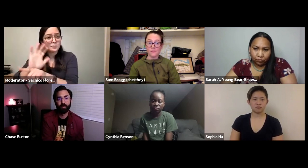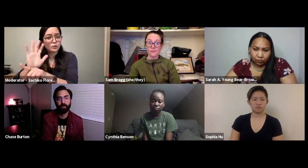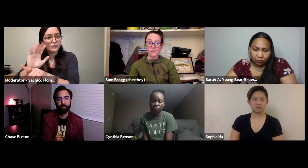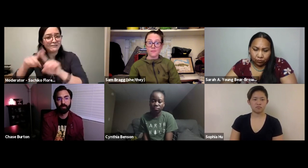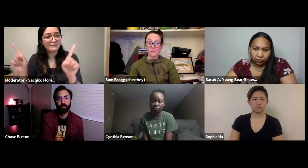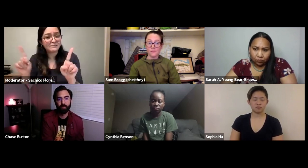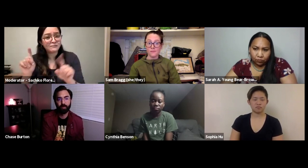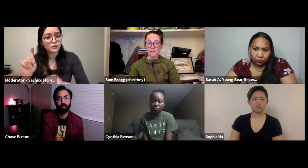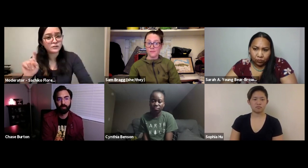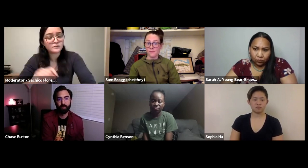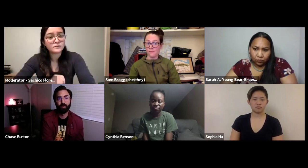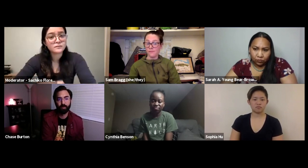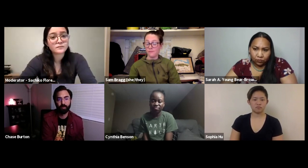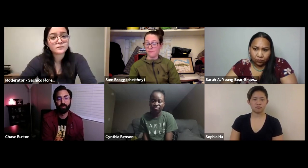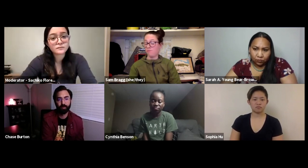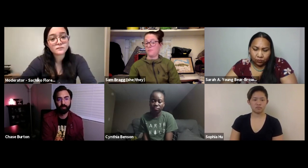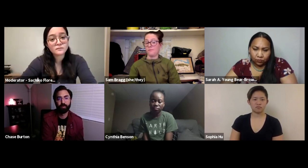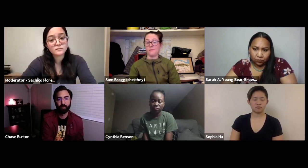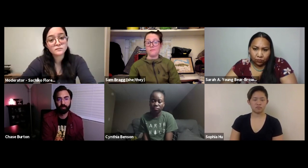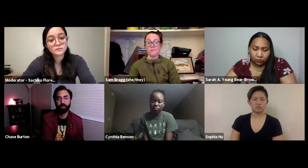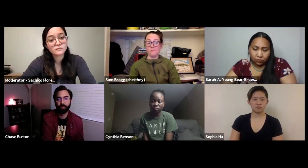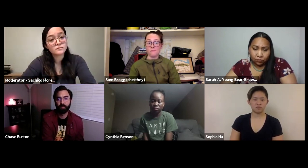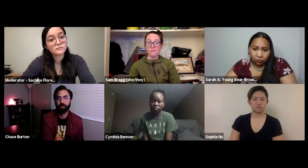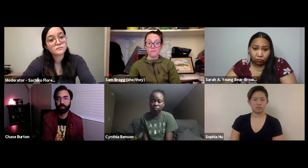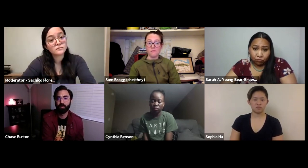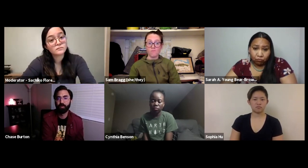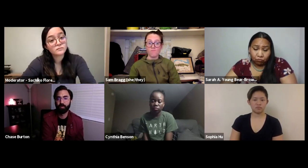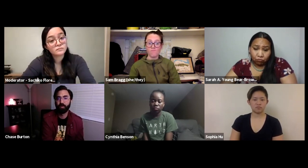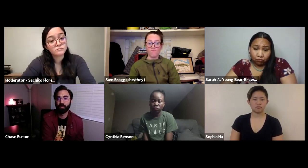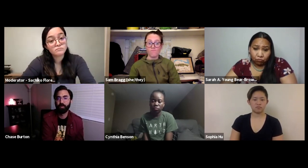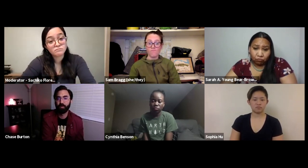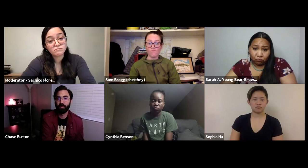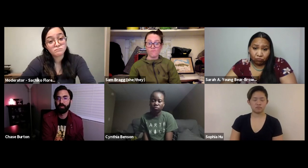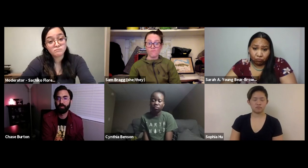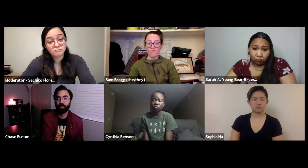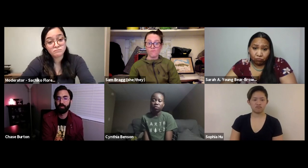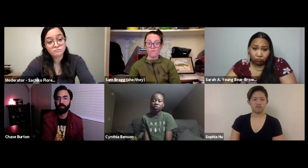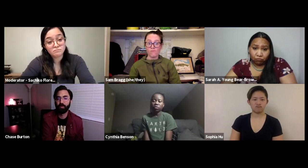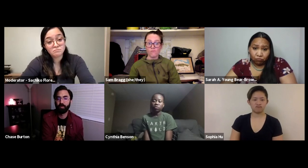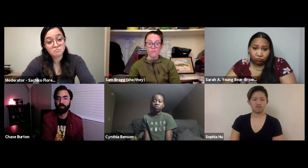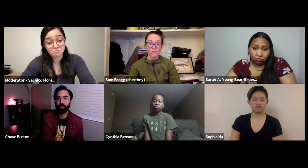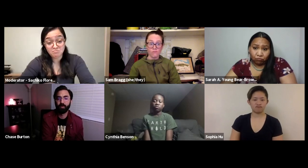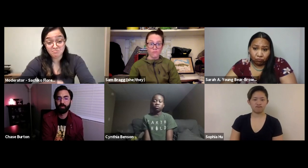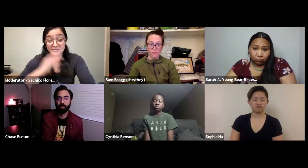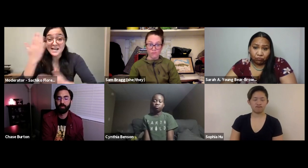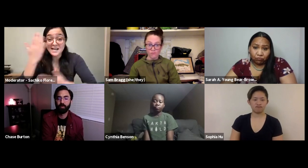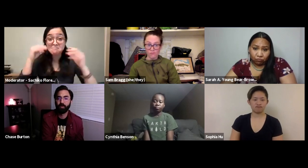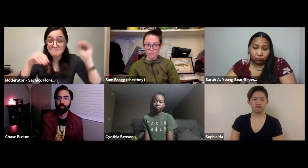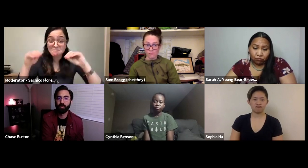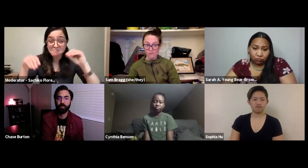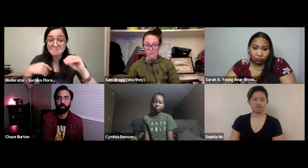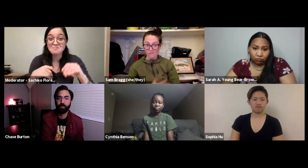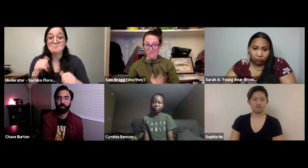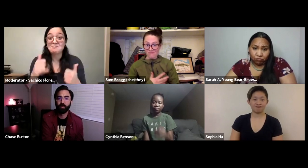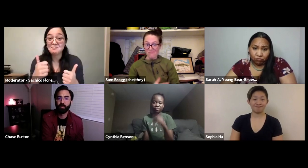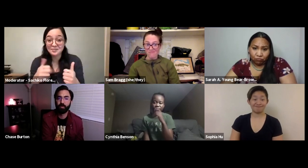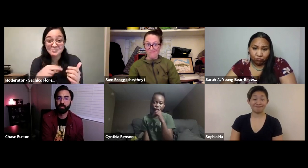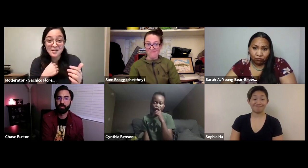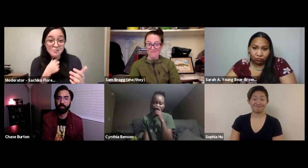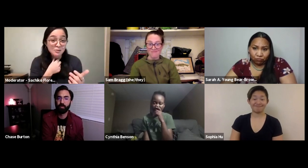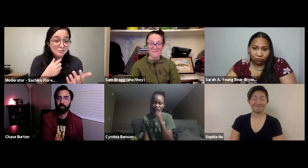there were more diverse interviewers how would that impact the film differently? I see head